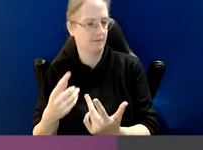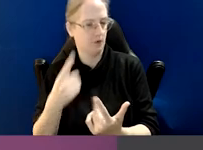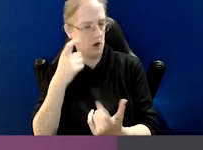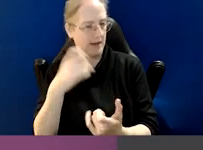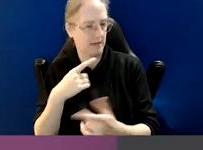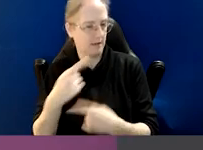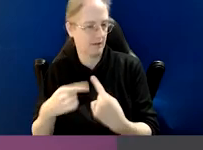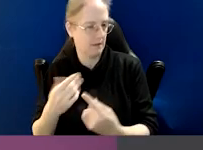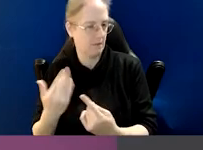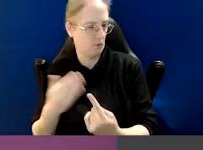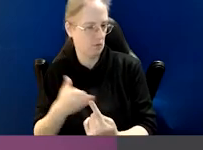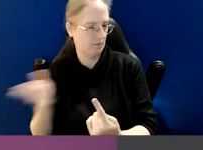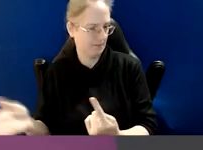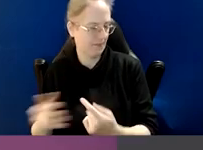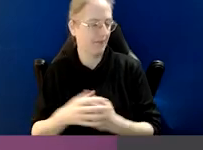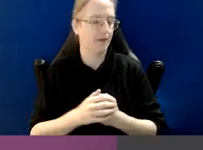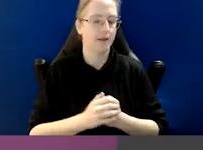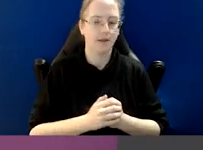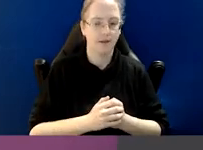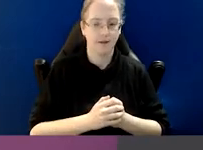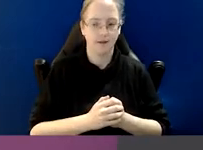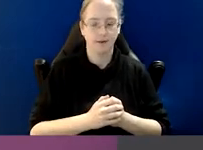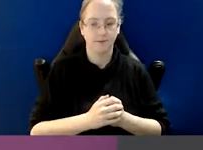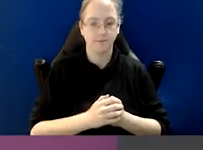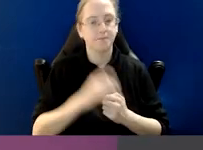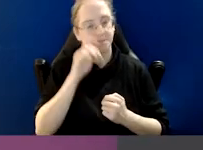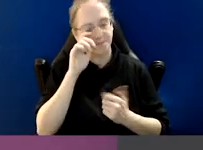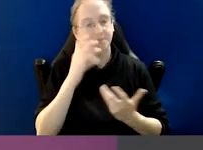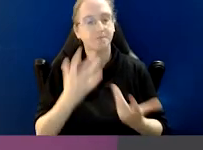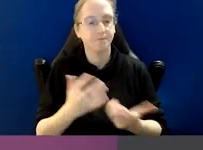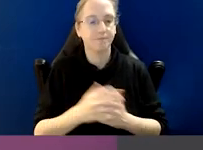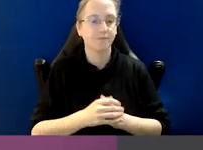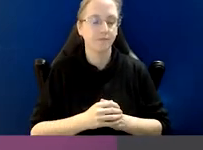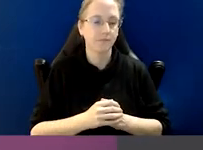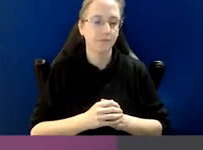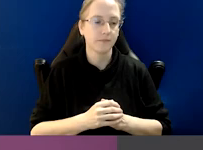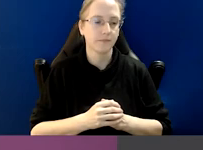other sorts of remedies I've spoken about. And